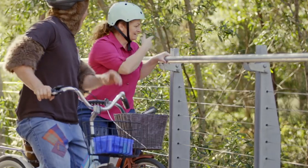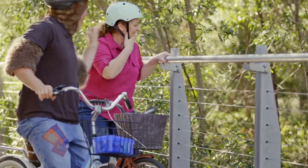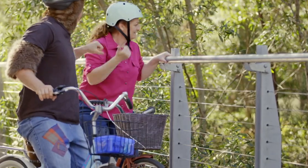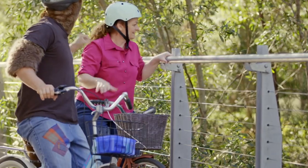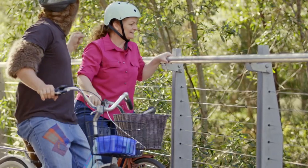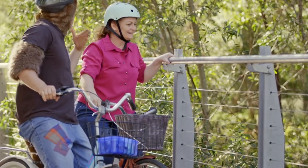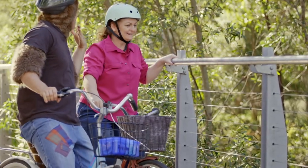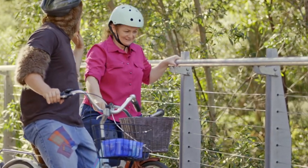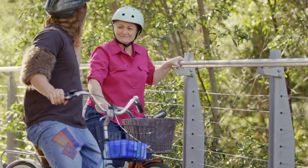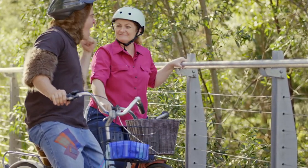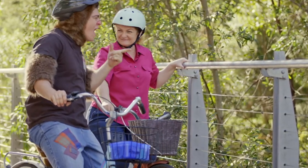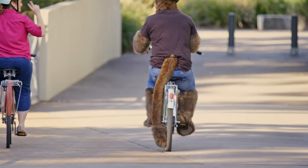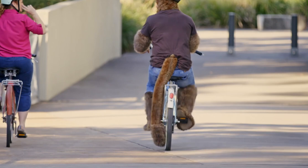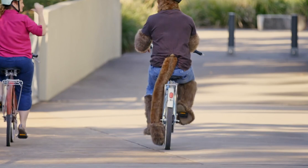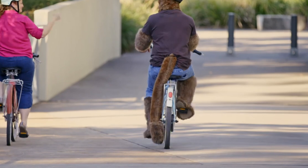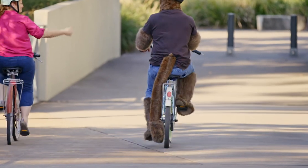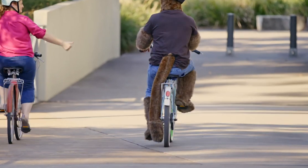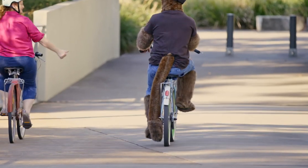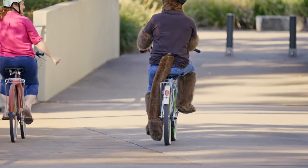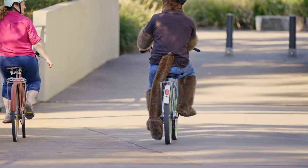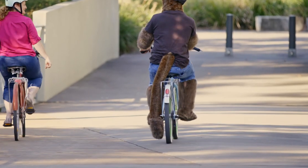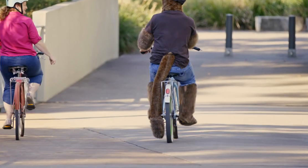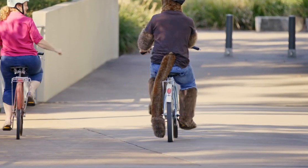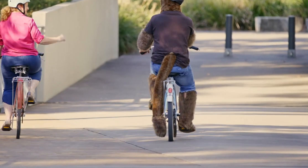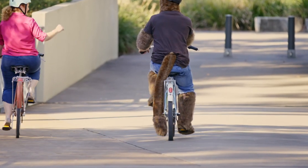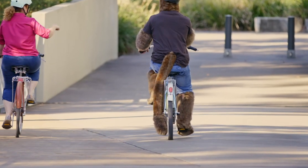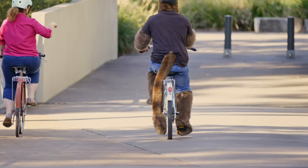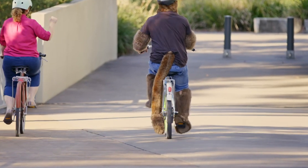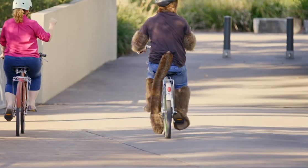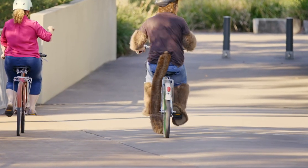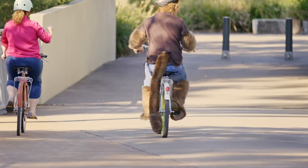Oh, isn't that lovely? Yeah, it's beautiful! That was great! Yes!